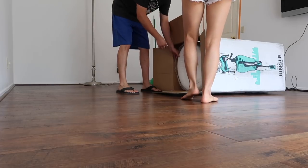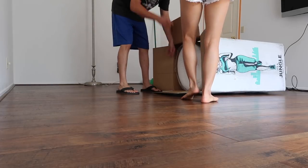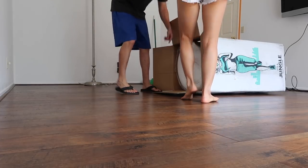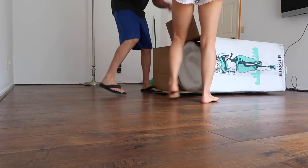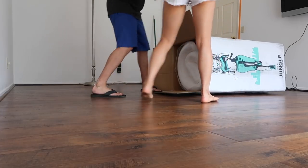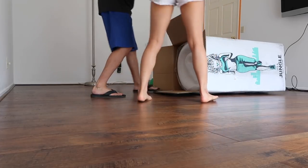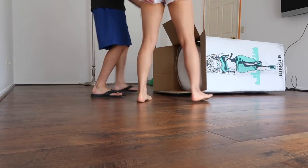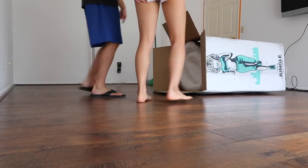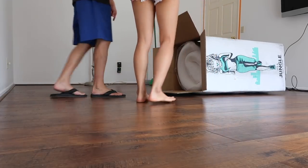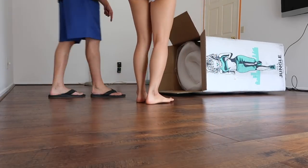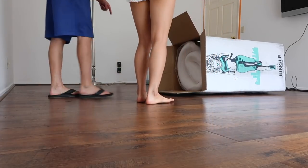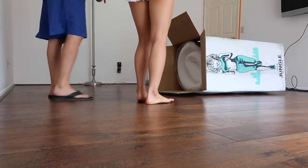E: Oh! Wow!